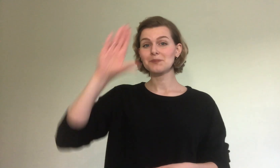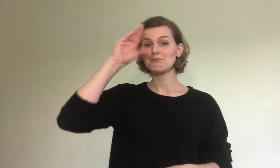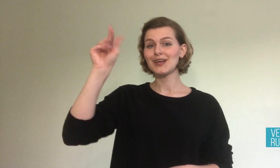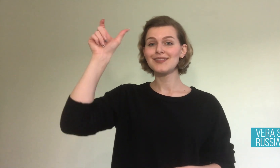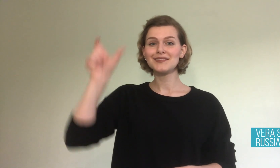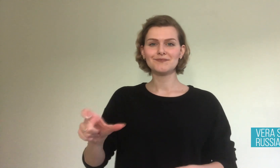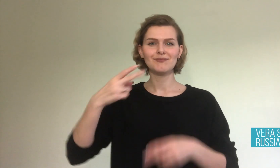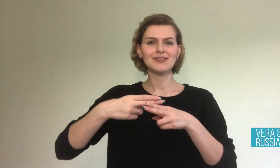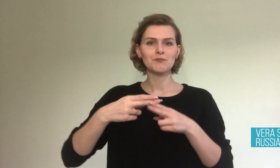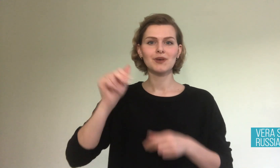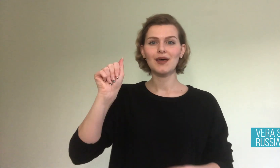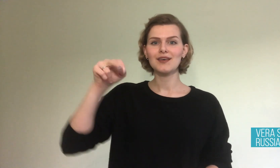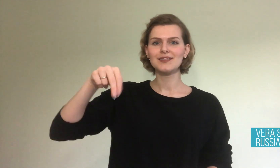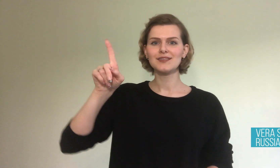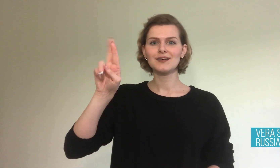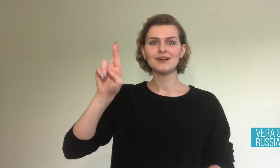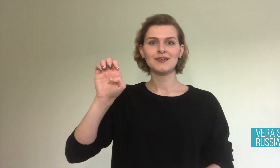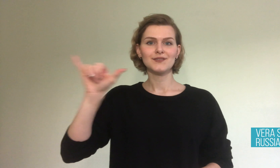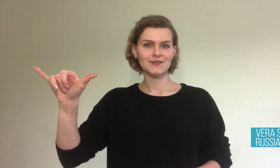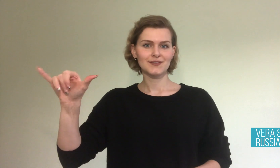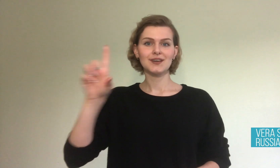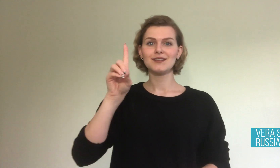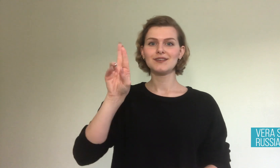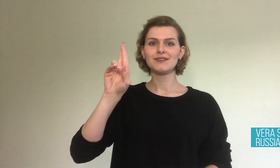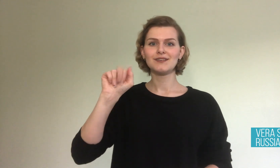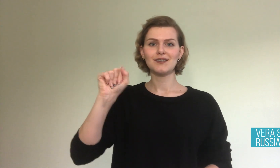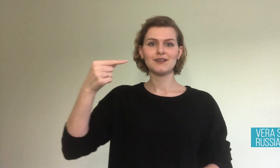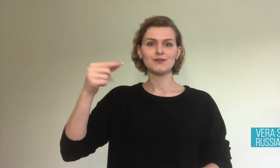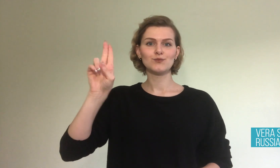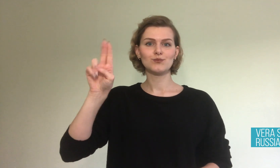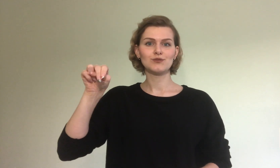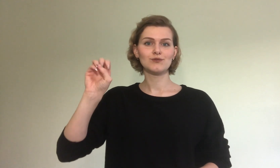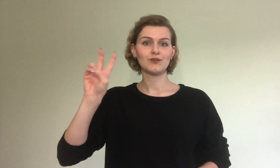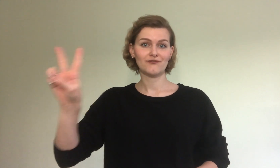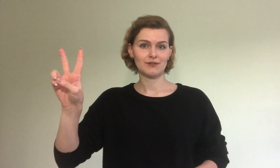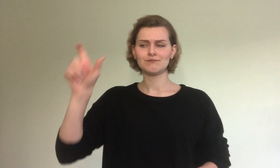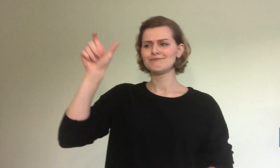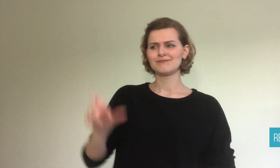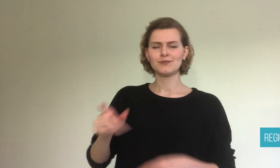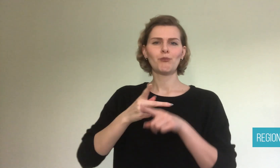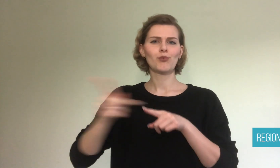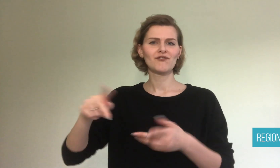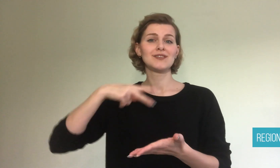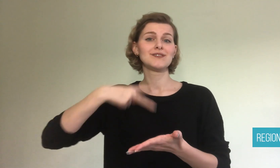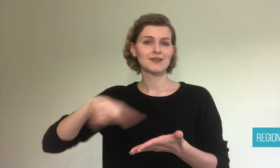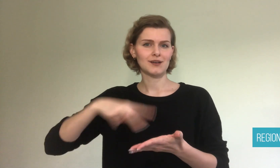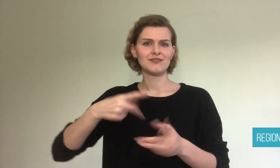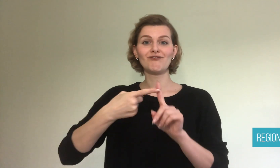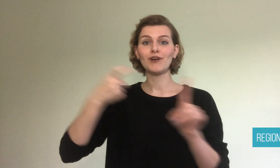A man named Andrey Dragunov is a professional dancer from Russia. He grew up watching hearing people dance